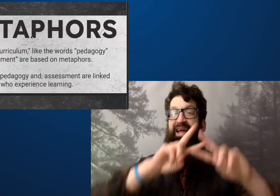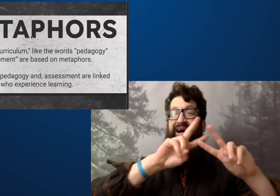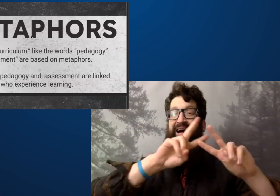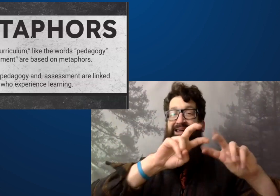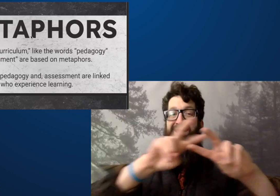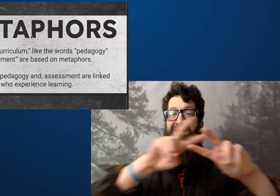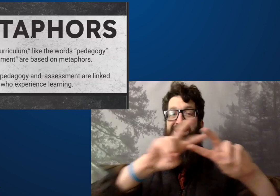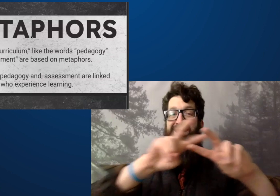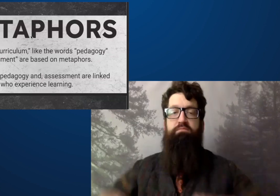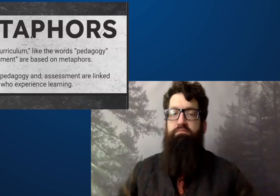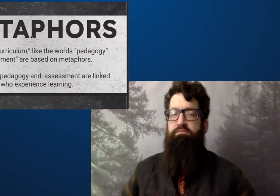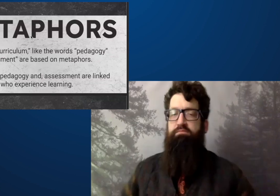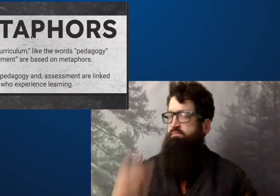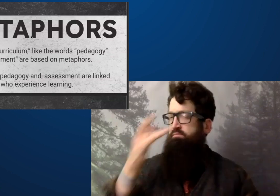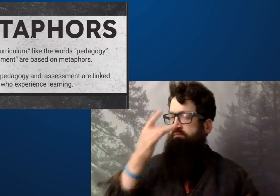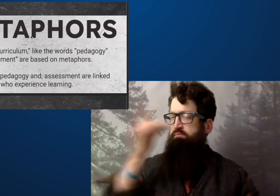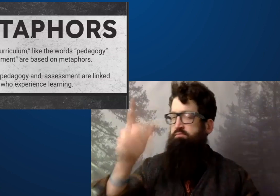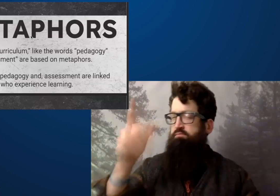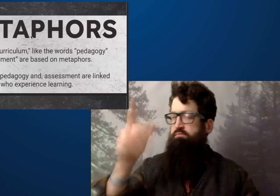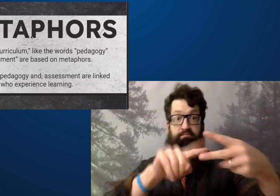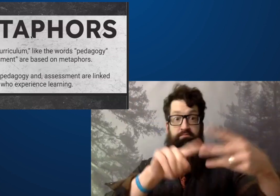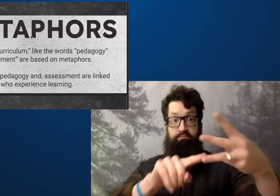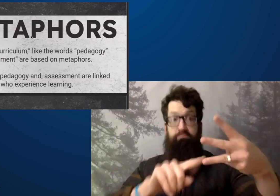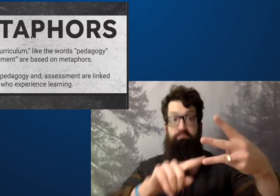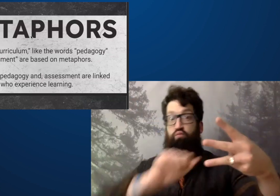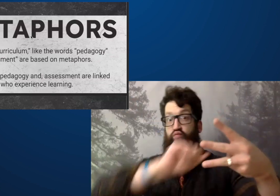The third word is assessment.